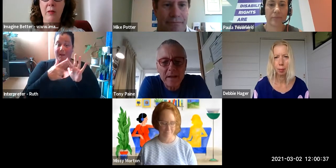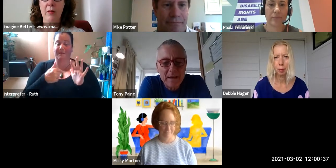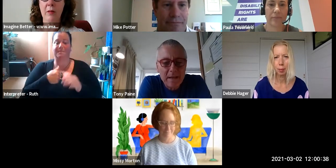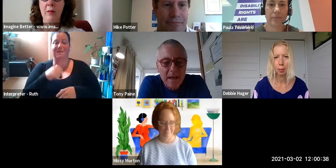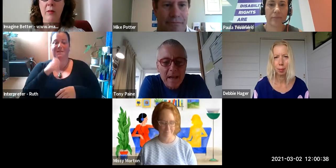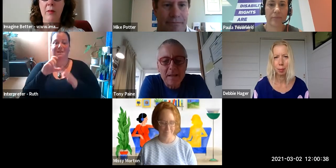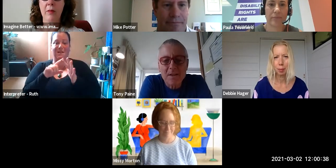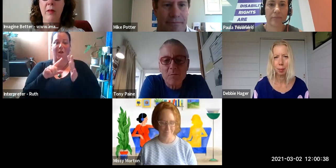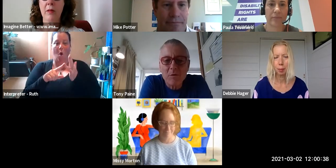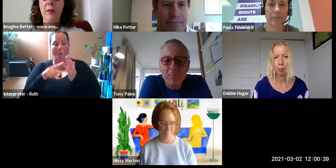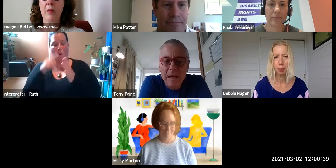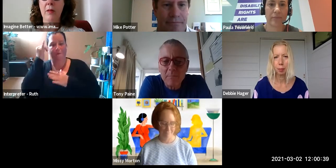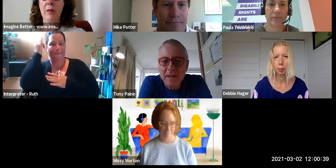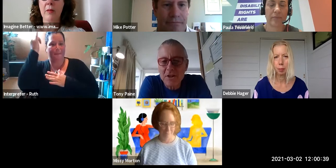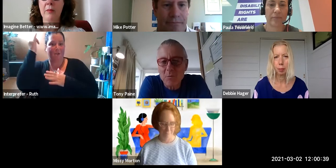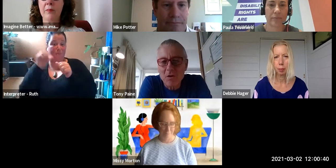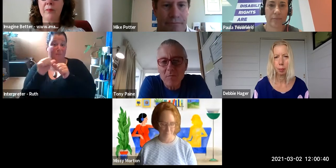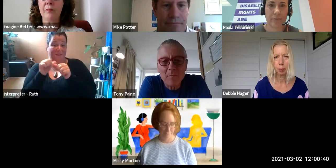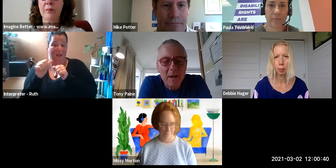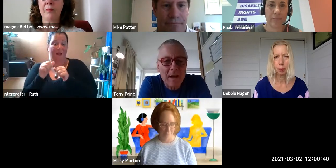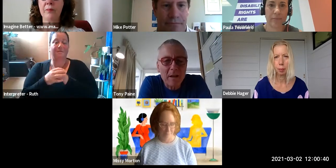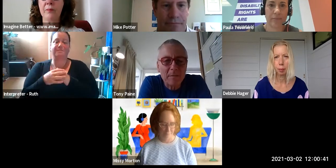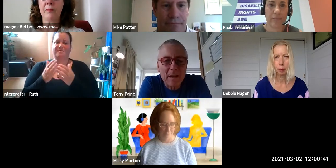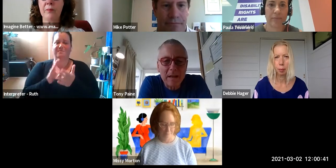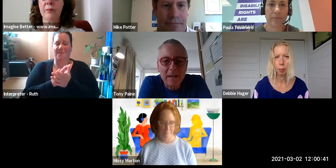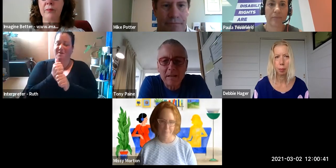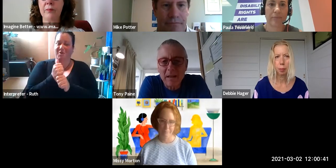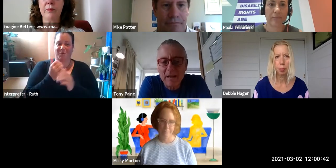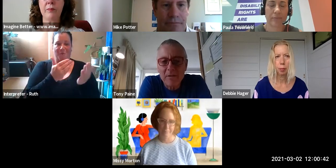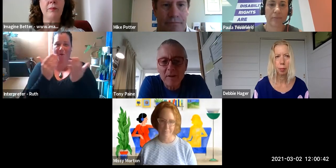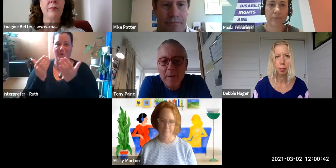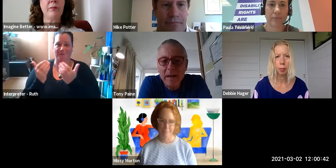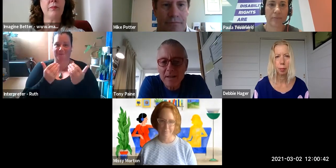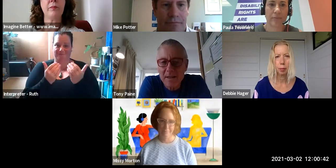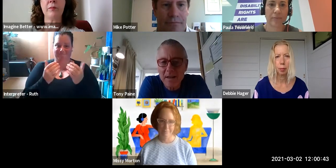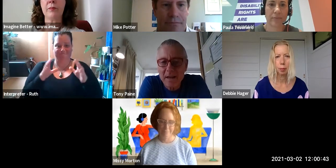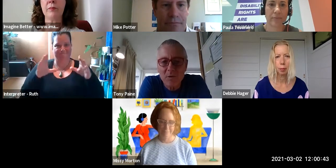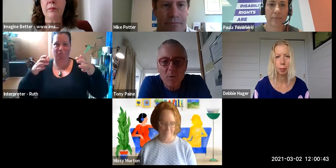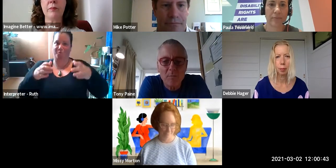Better and it's a real pleasure to welcome our gathering of panelists today, to welcome